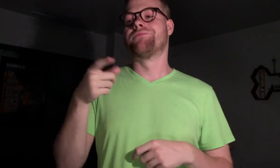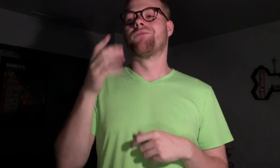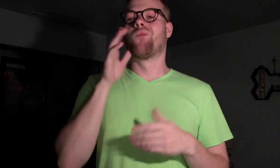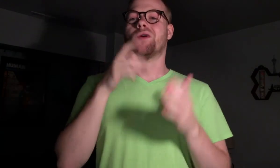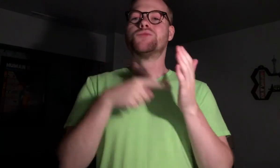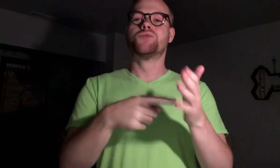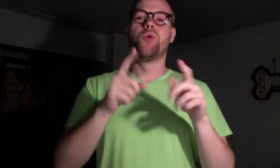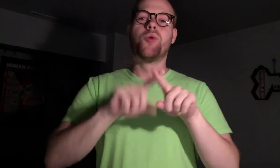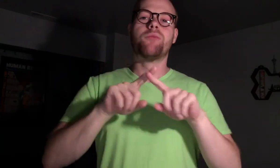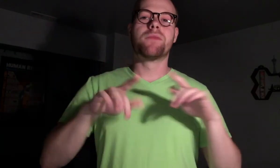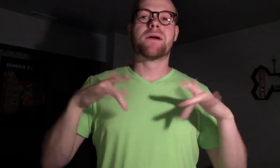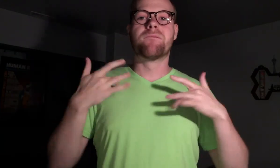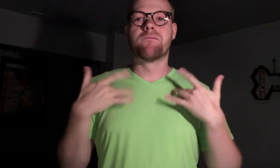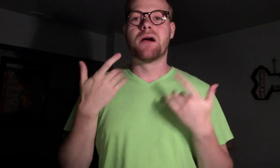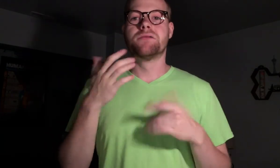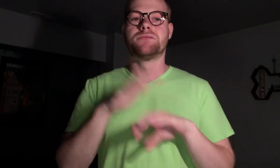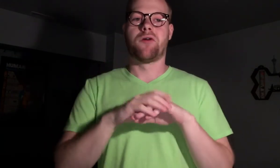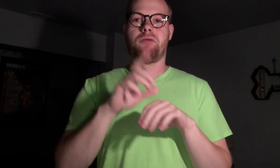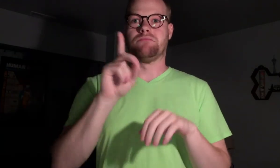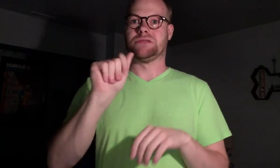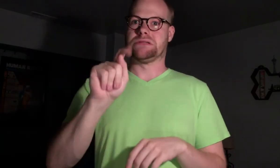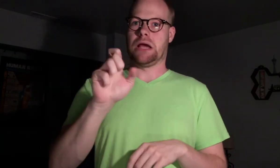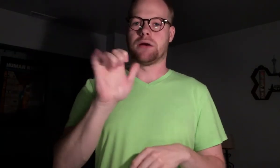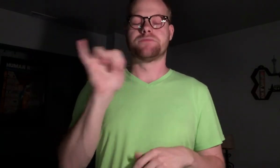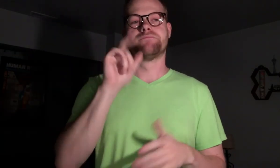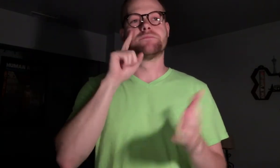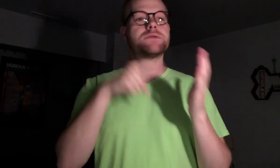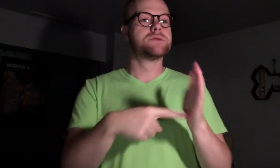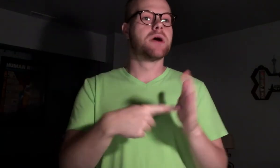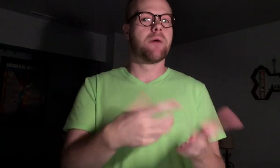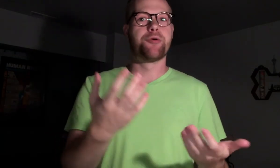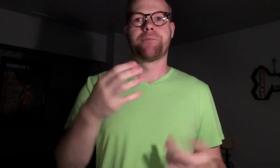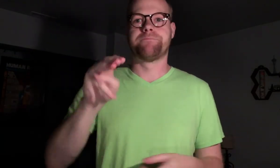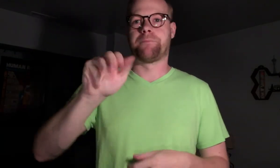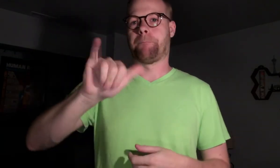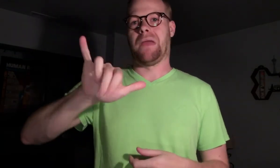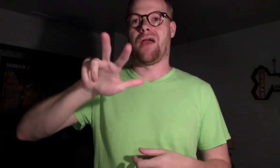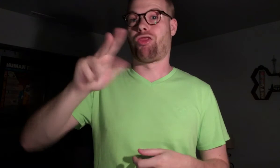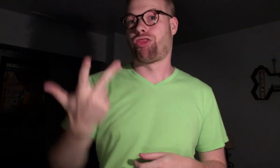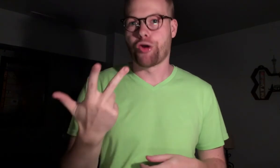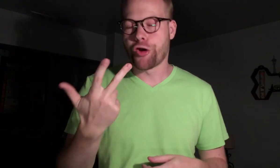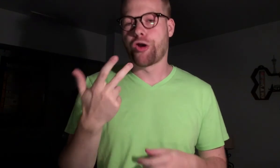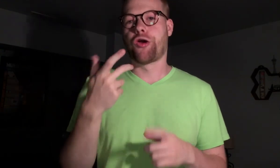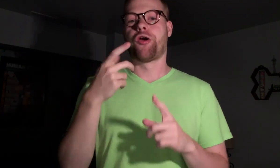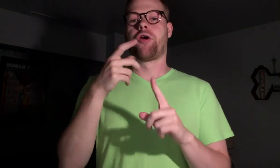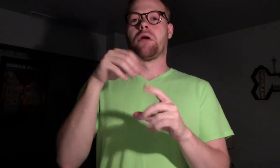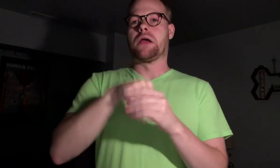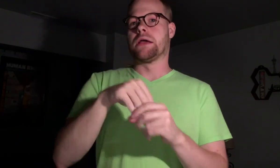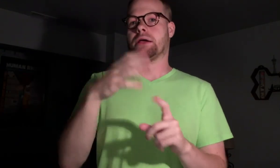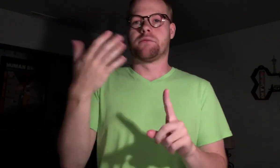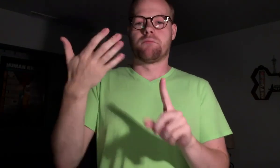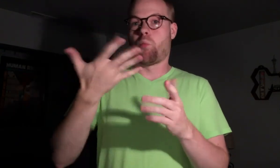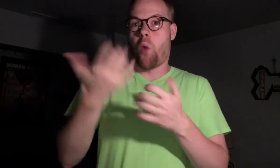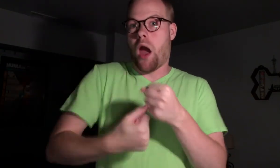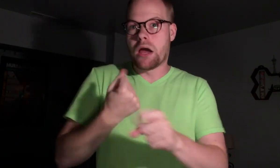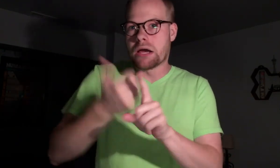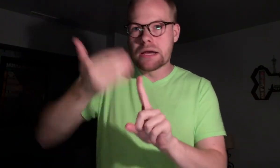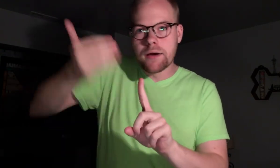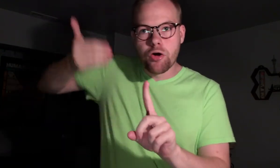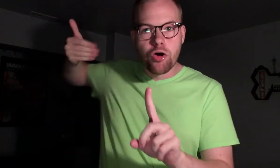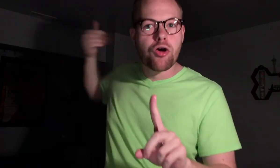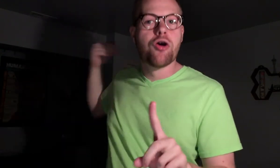It’ll show all the events that happened on a date, like for example - May 3rd, in whatever year in the past.